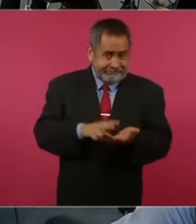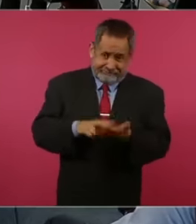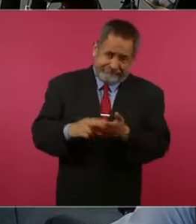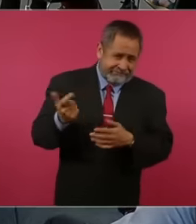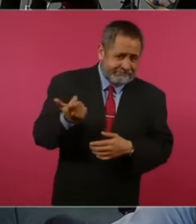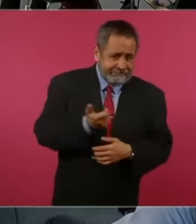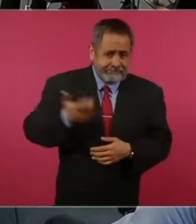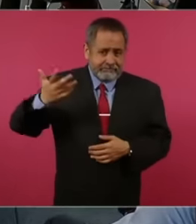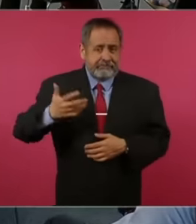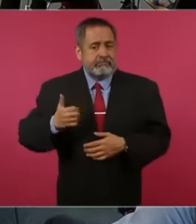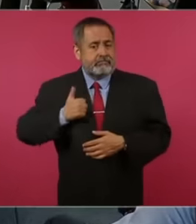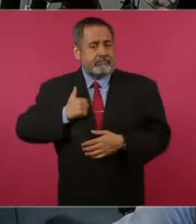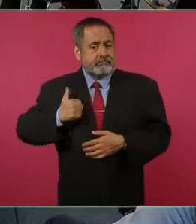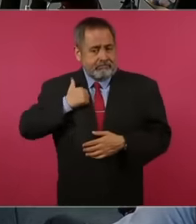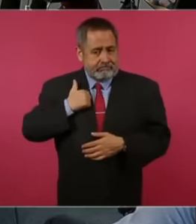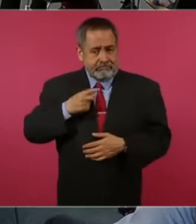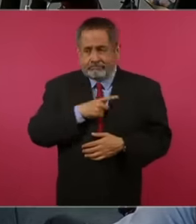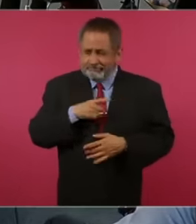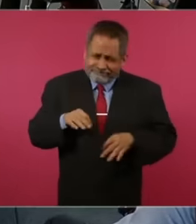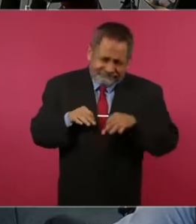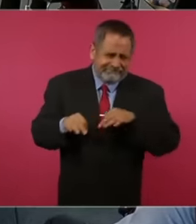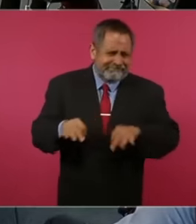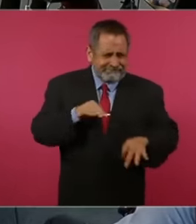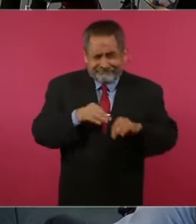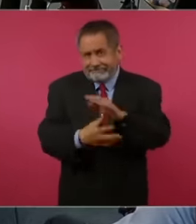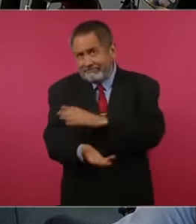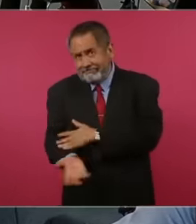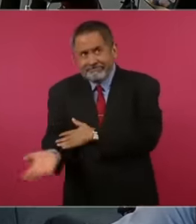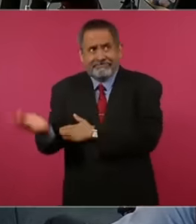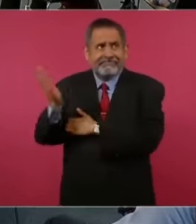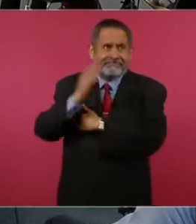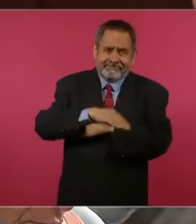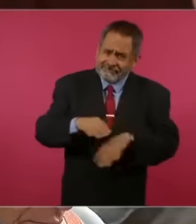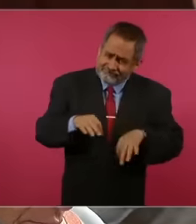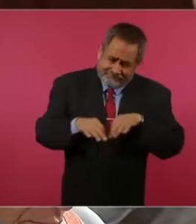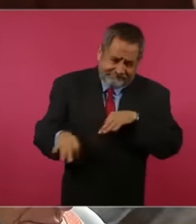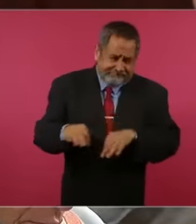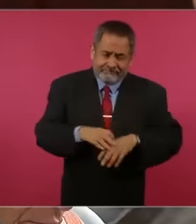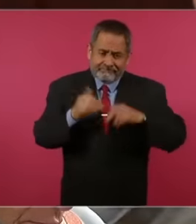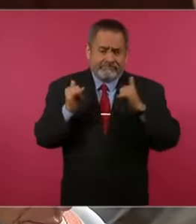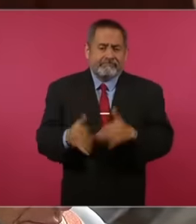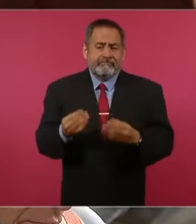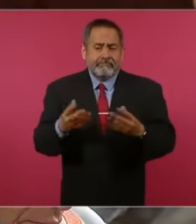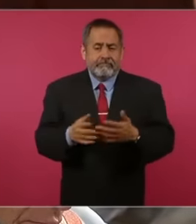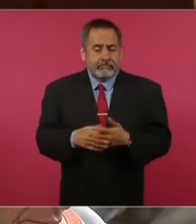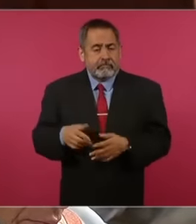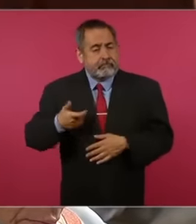you have to work very hard, there are long hours to live, well, paying. For example, right now